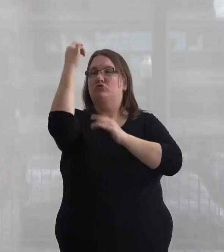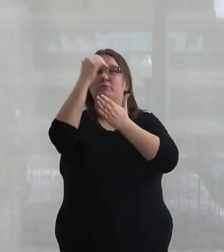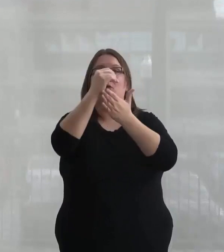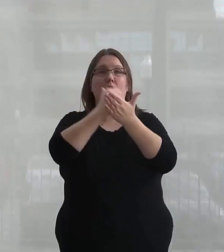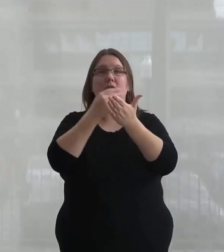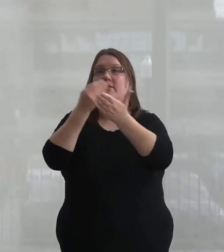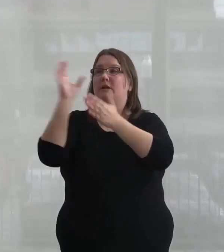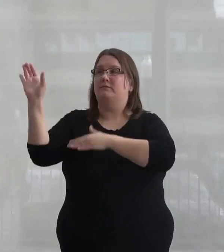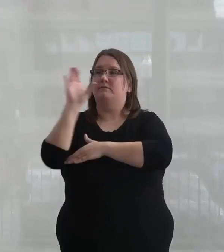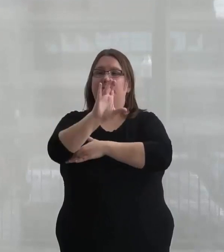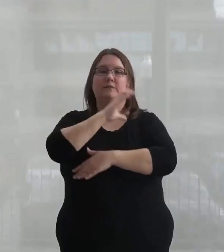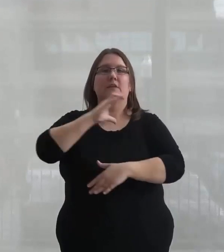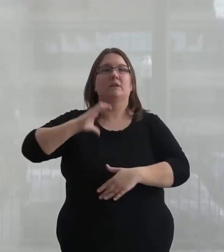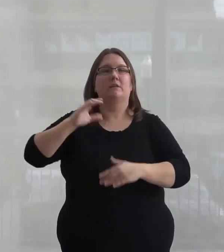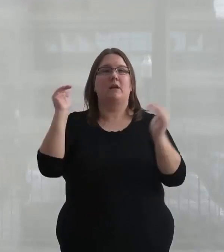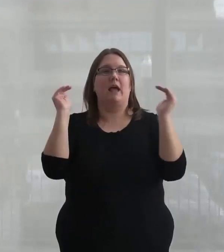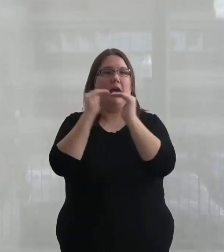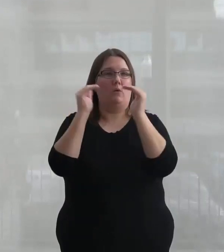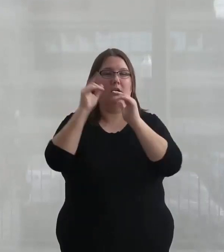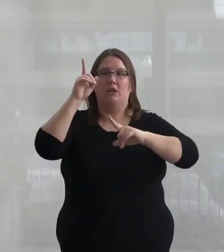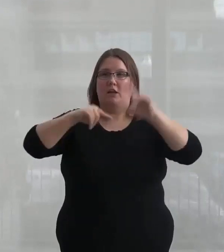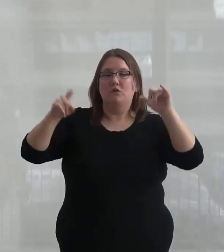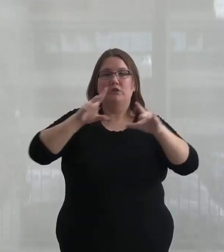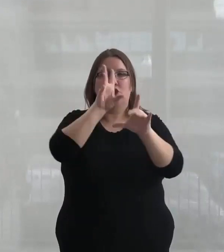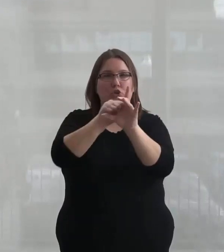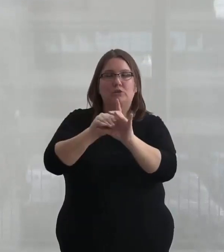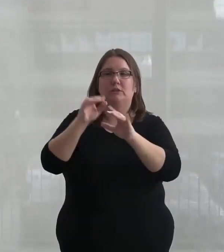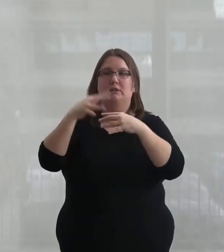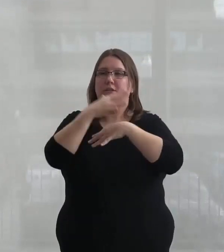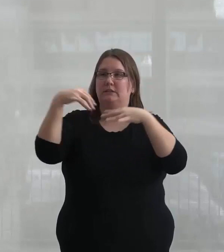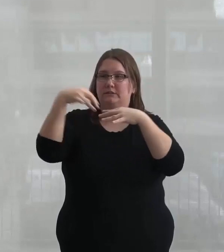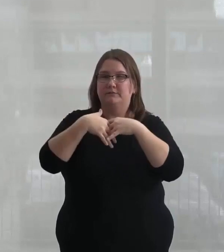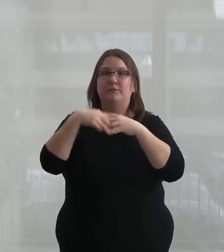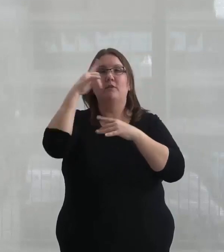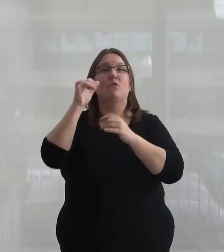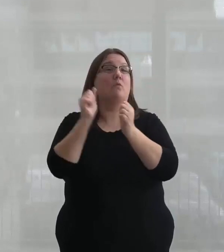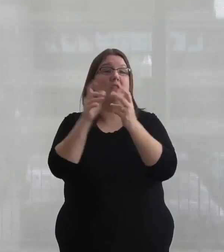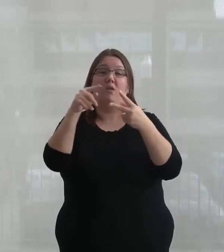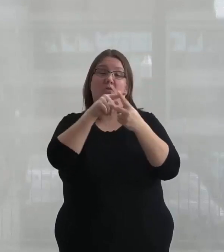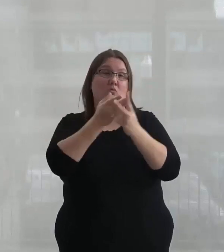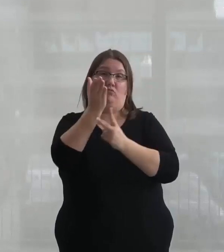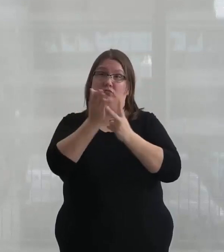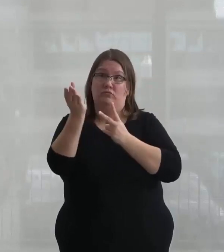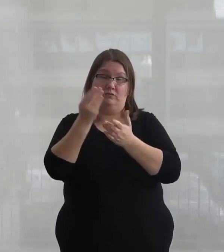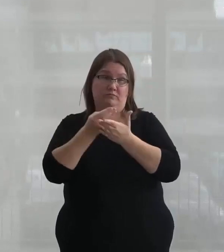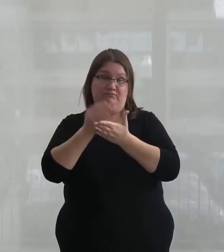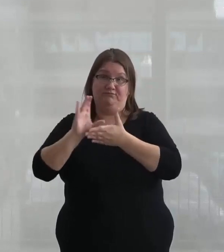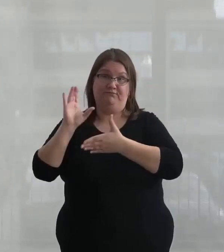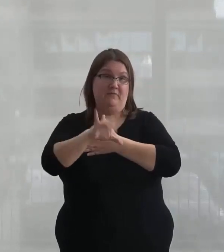and funding provided by the Committee of Equity, Diversity, Inclusion, and Indigeneity, for without these two avenues, this conversation series